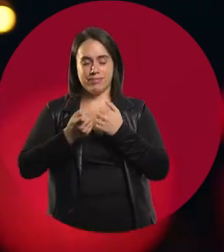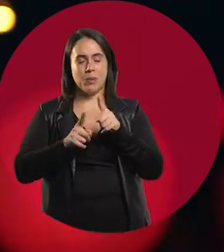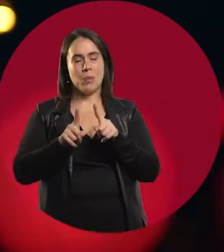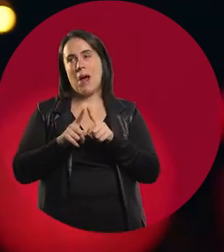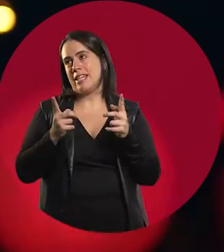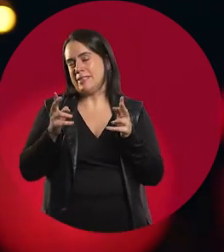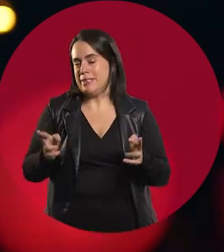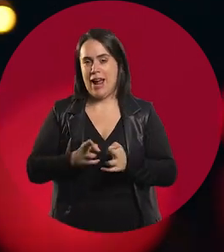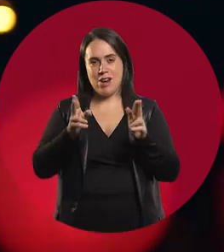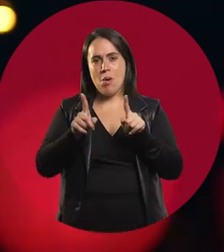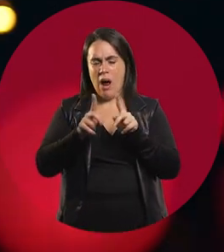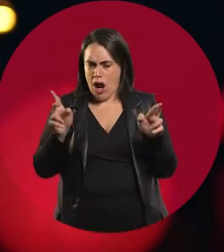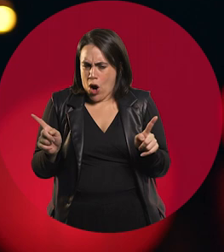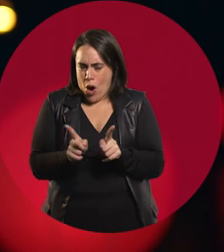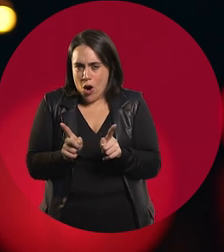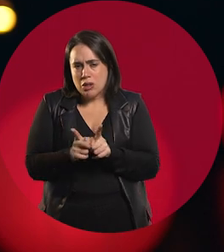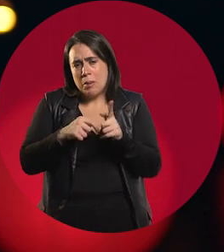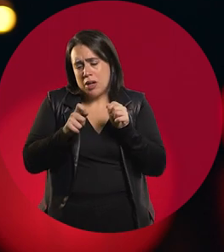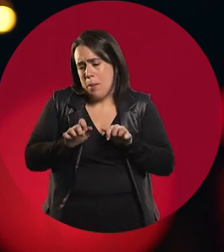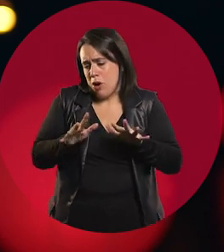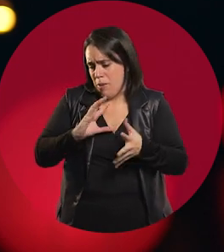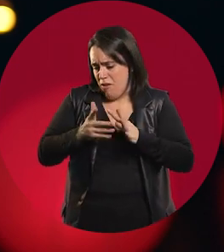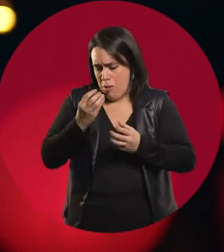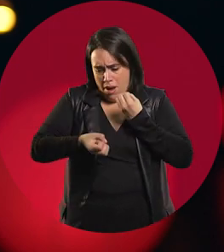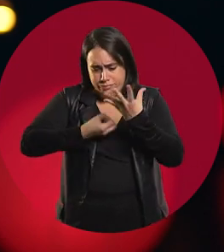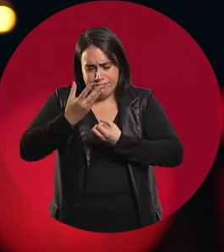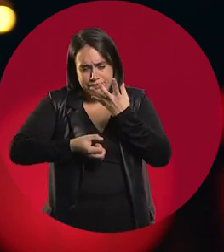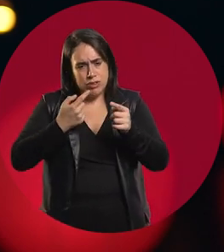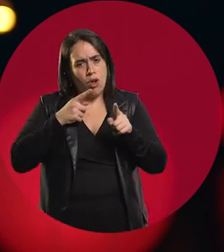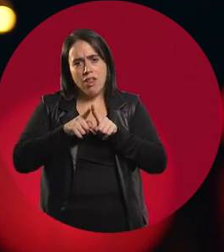But they were ours somehow and we had to defend them.